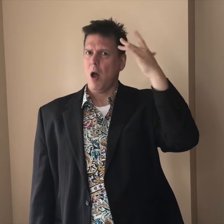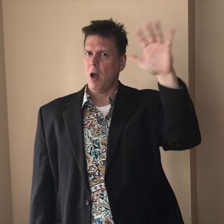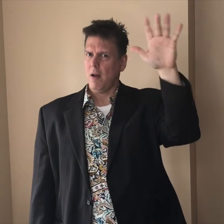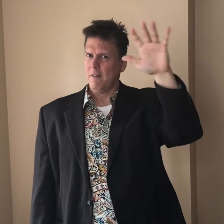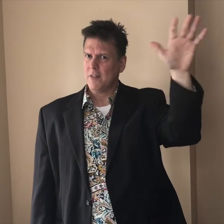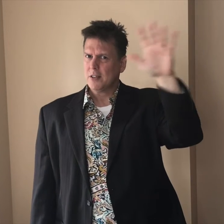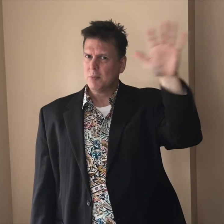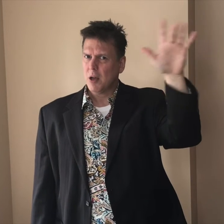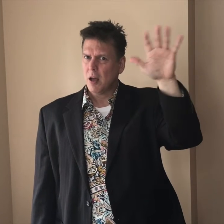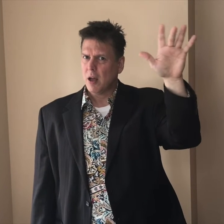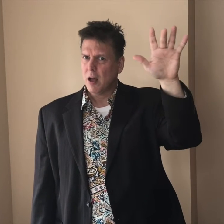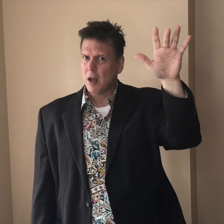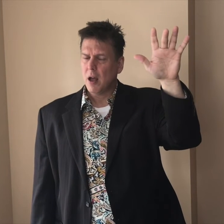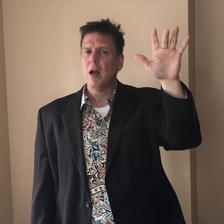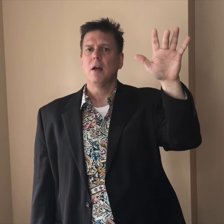Why are they doing this?